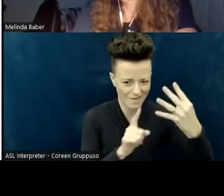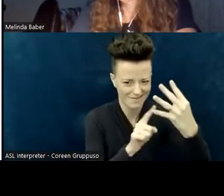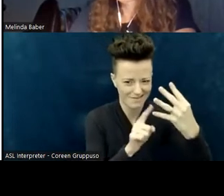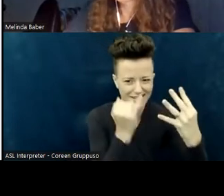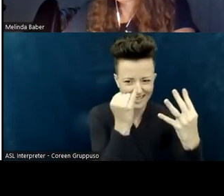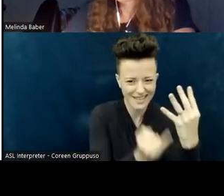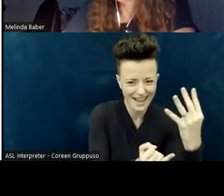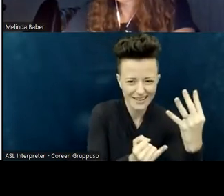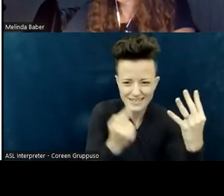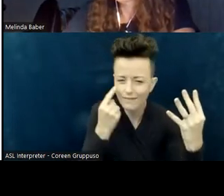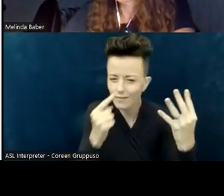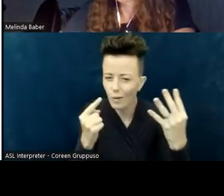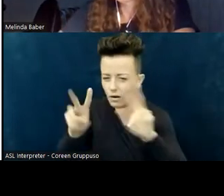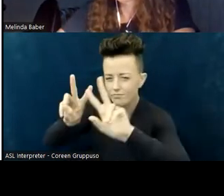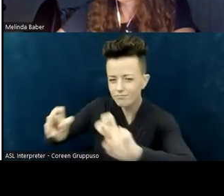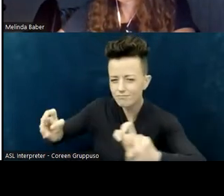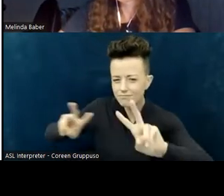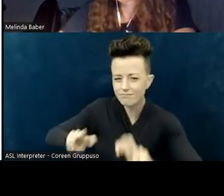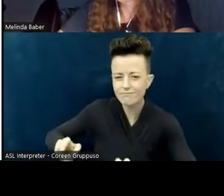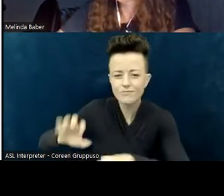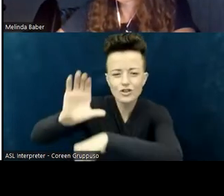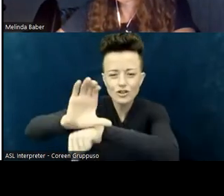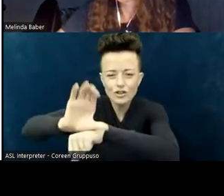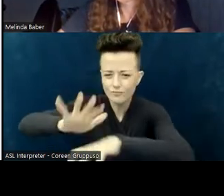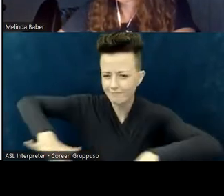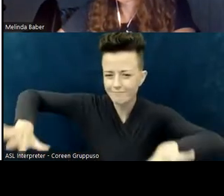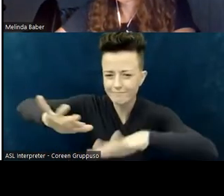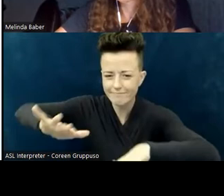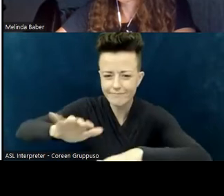of things that congregations can do, is addressing sensory needs...